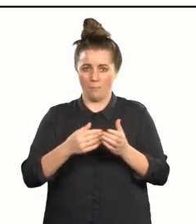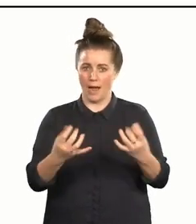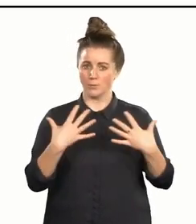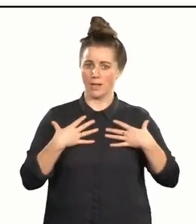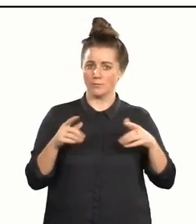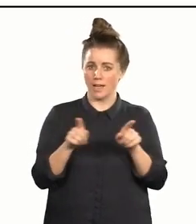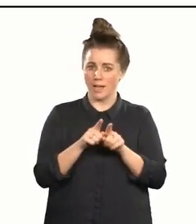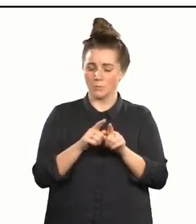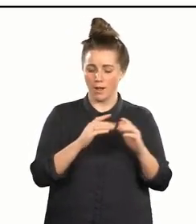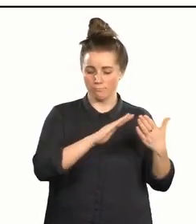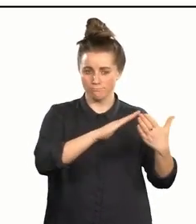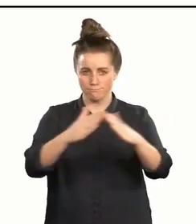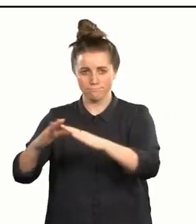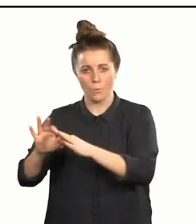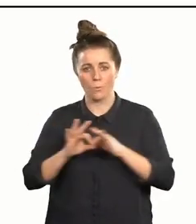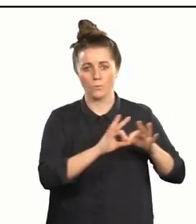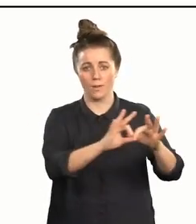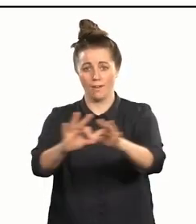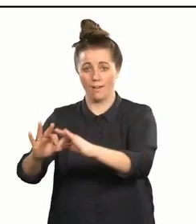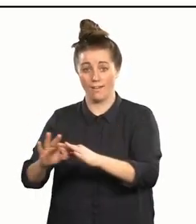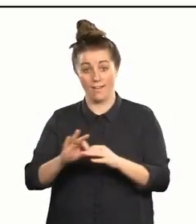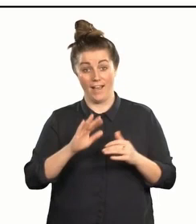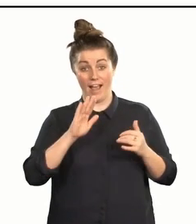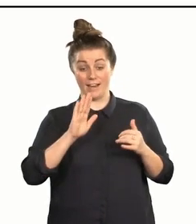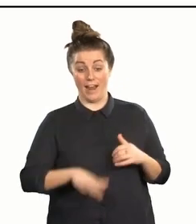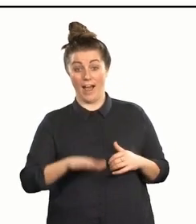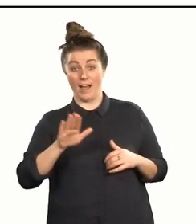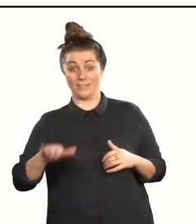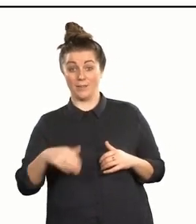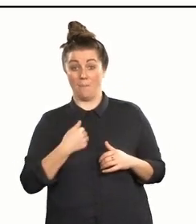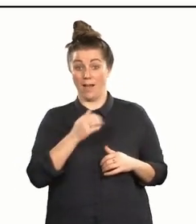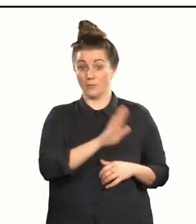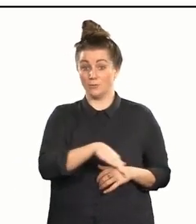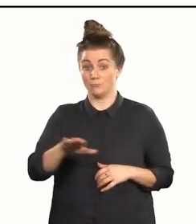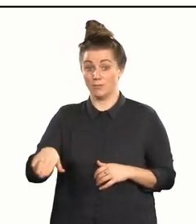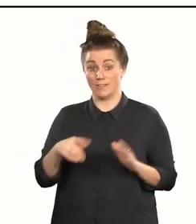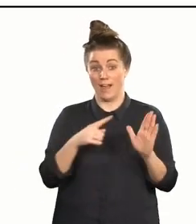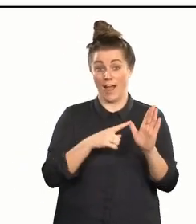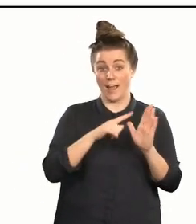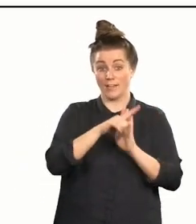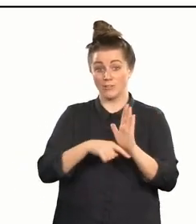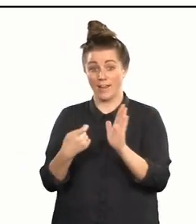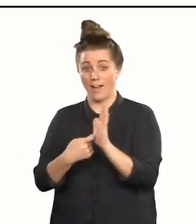And, of course, last but not least, is to my two beautiful sons, AJ and RJ, love you to the stars and beyond, boys,